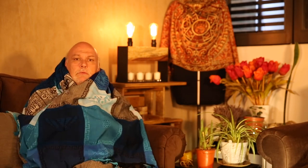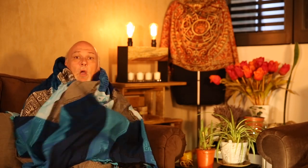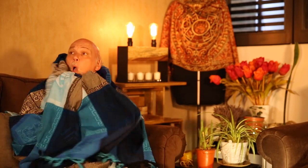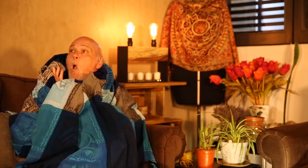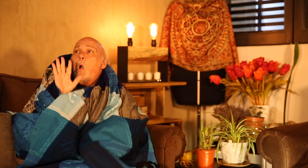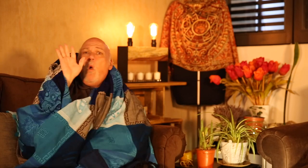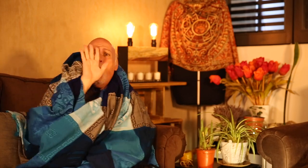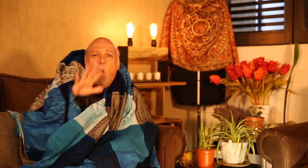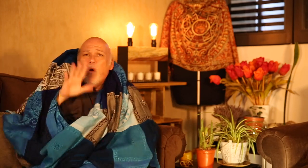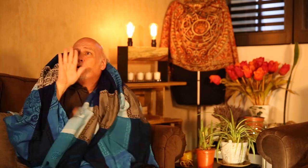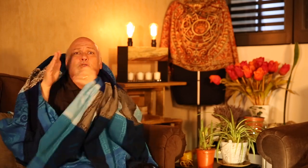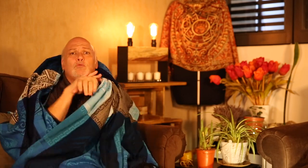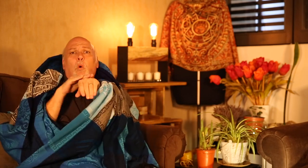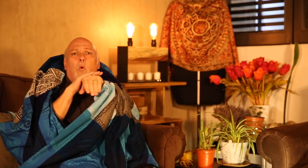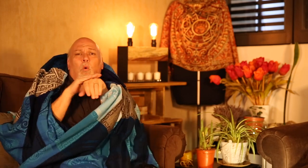Oh, sorry!